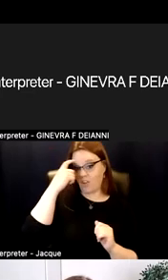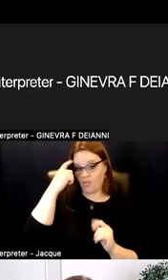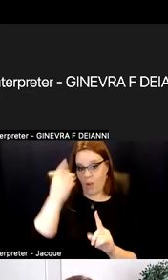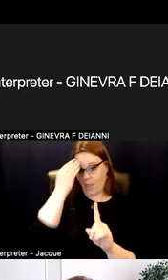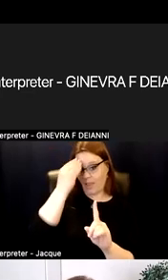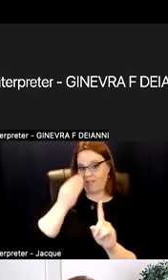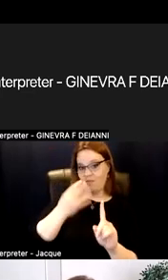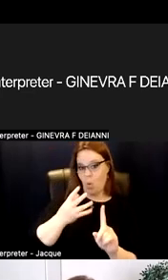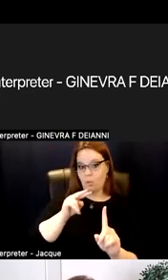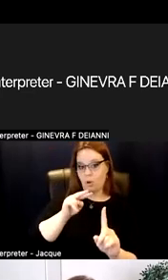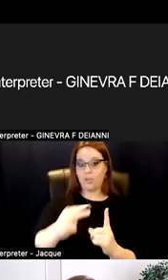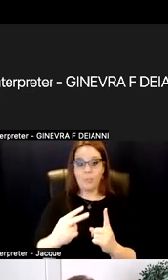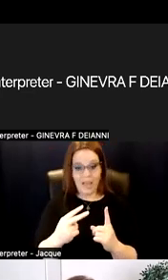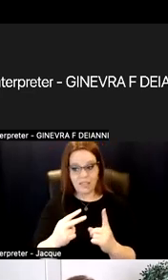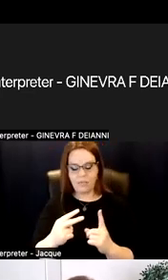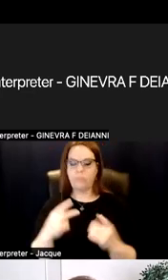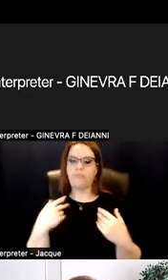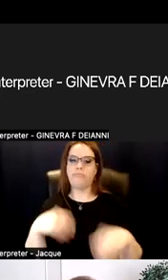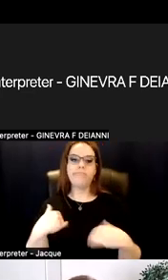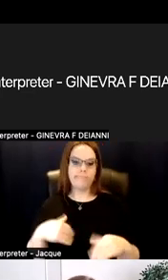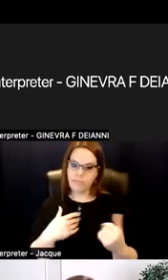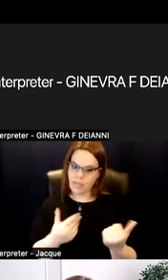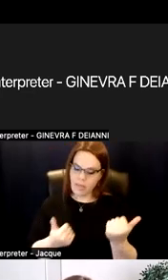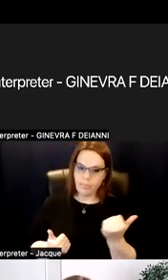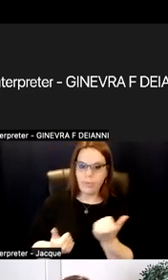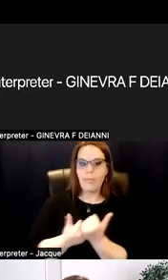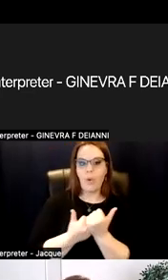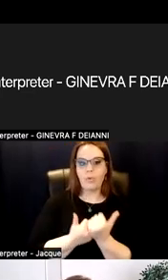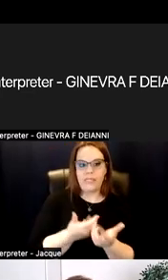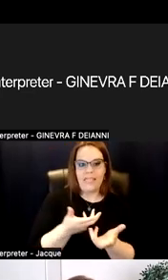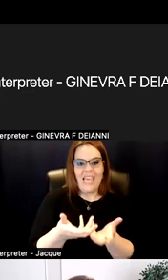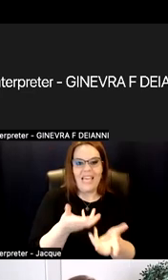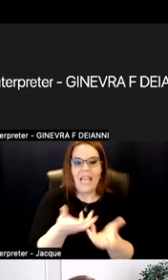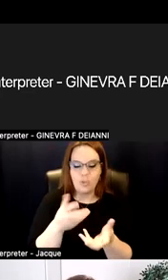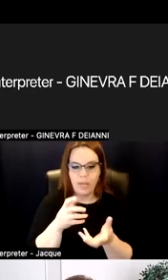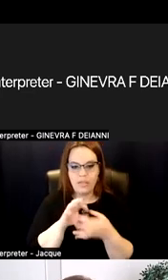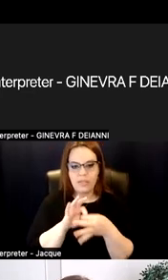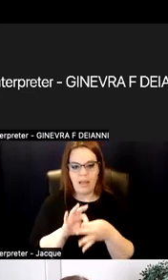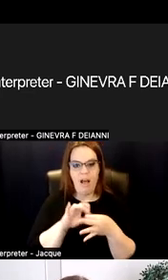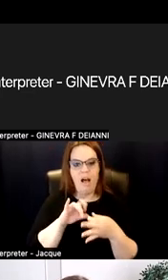it's really going to promote the engagement of students. And those components of being trauma-informed